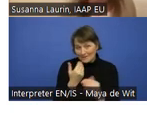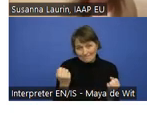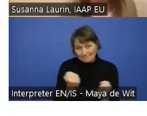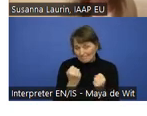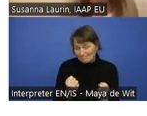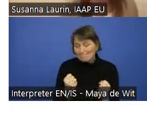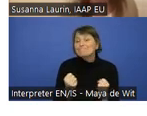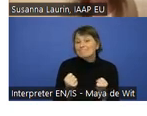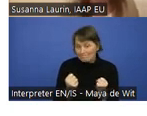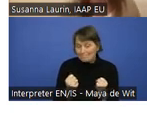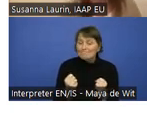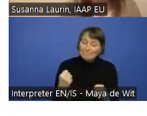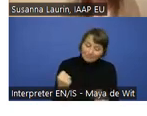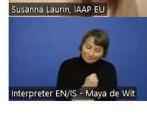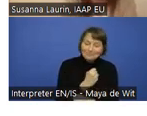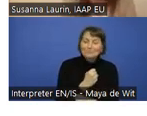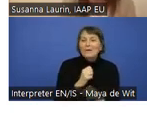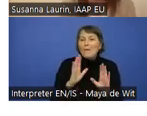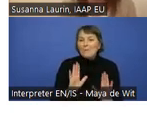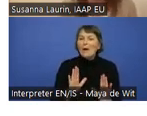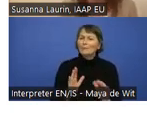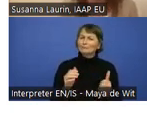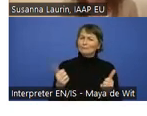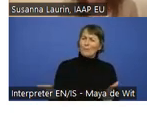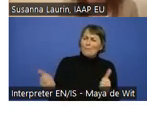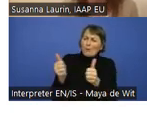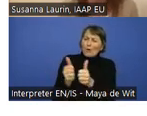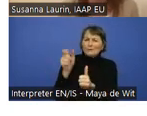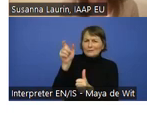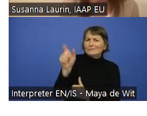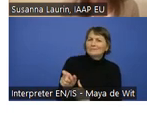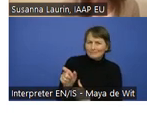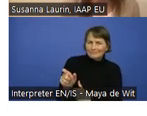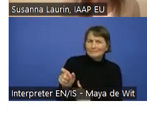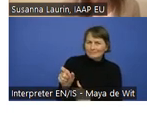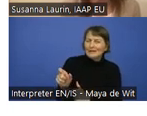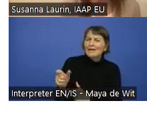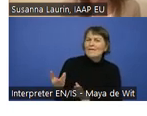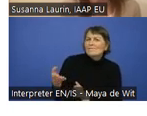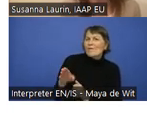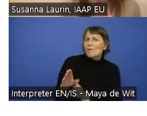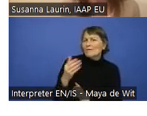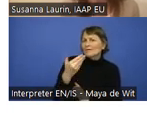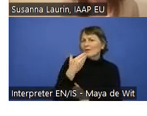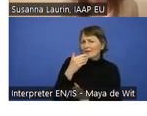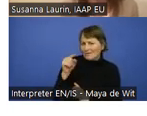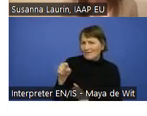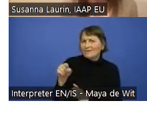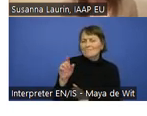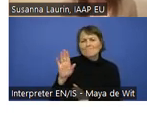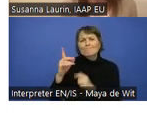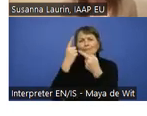Our very good partner from the University is organizing this.